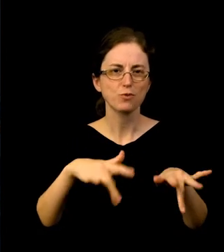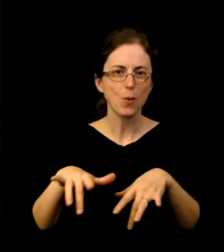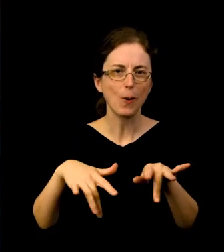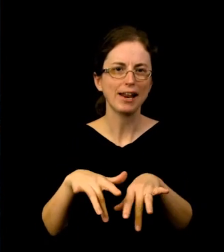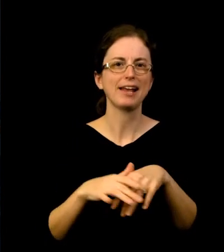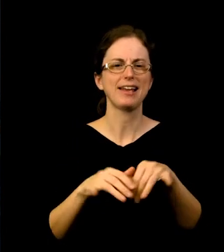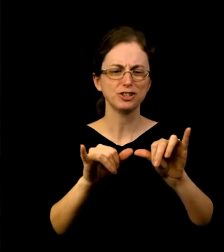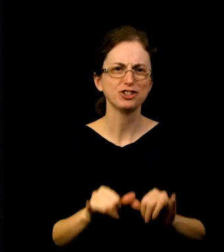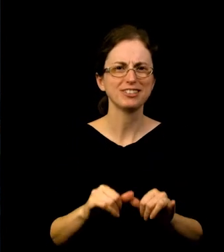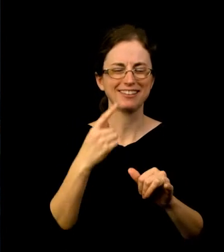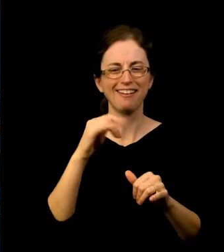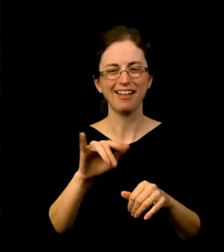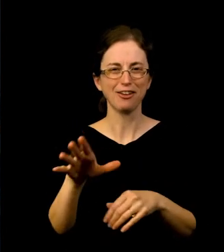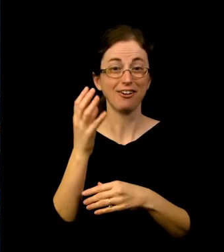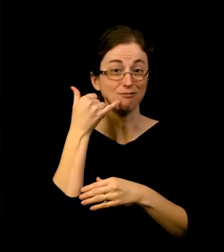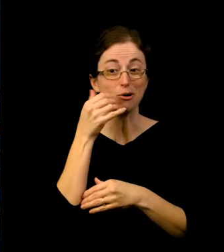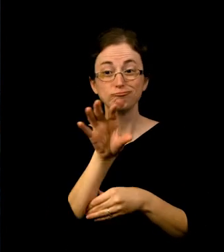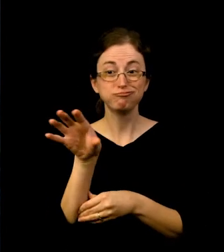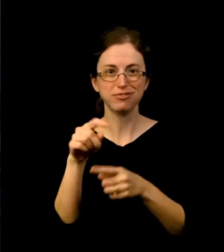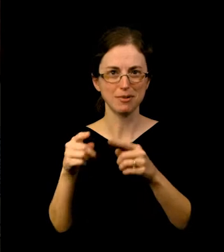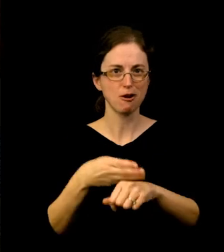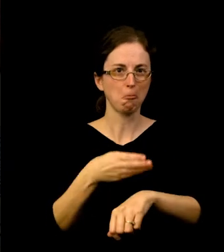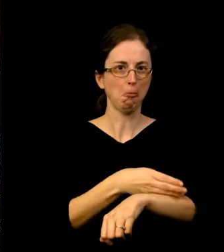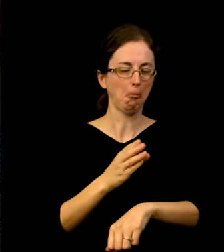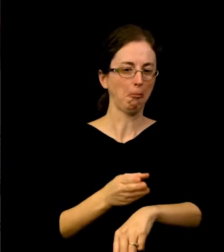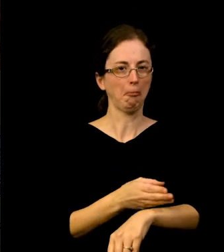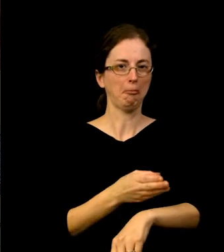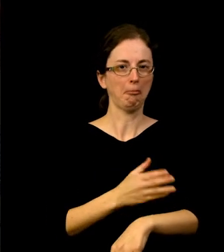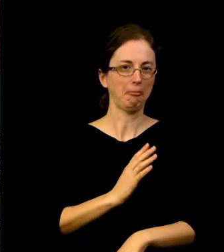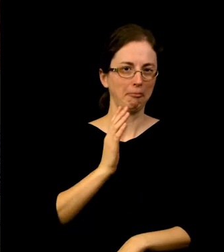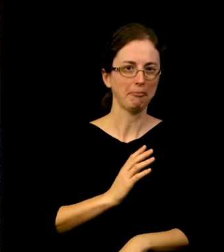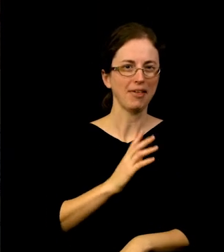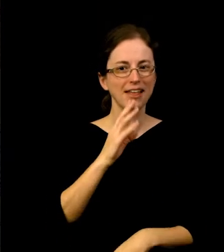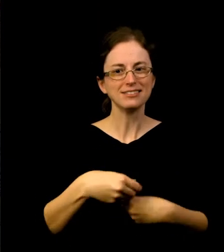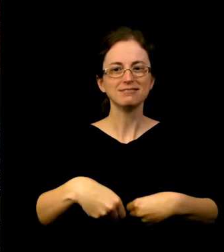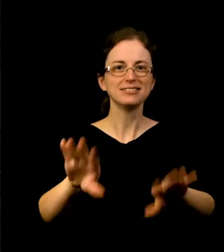And then we sent everyone home with little packets that had little cameras, little recorders and cameras.